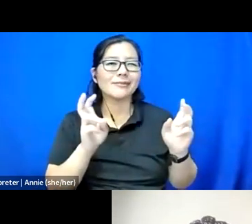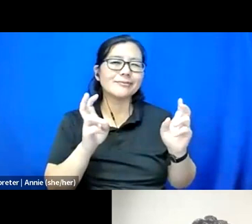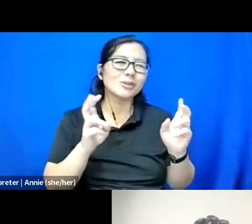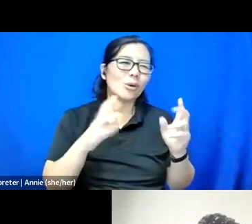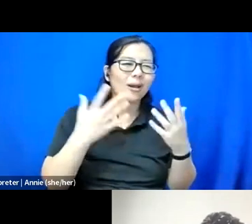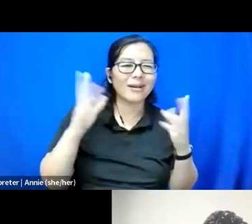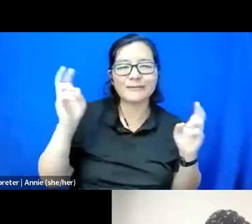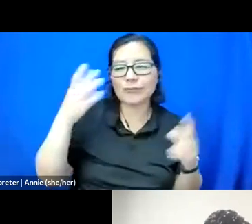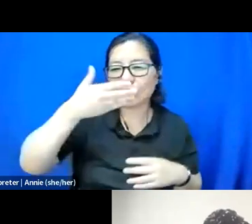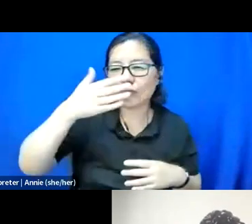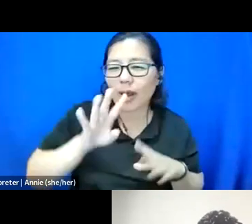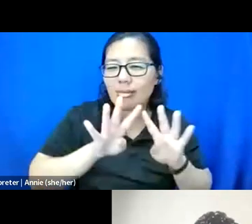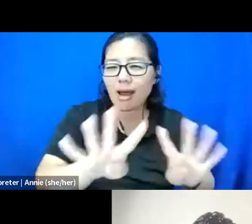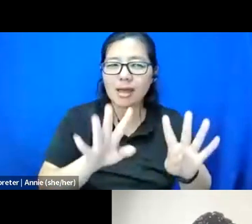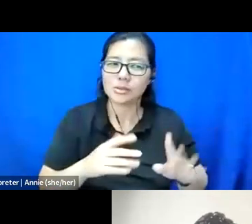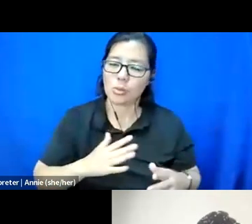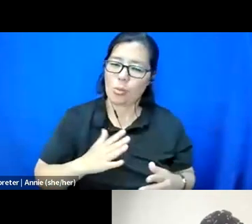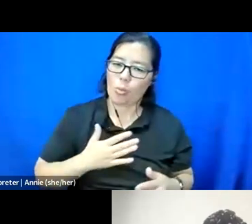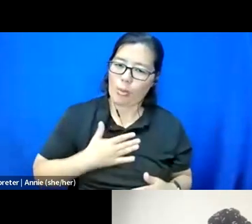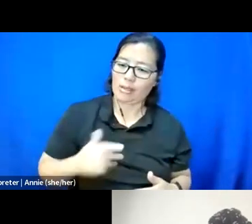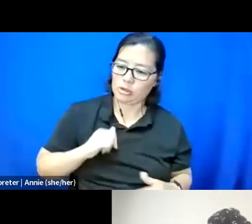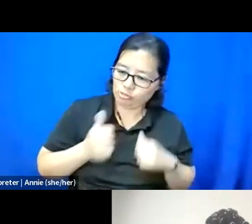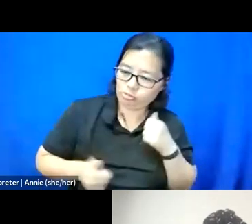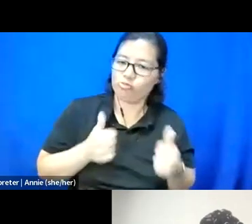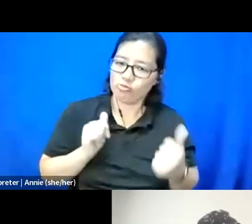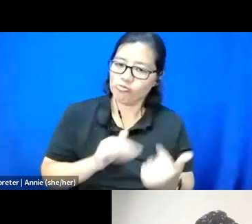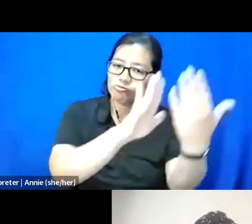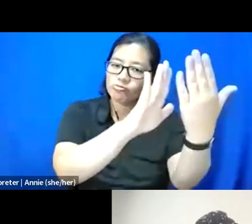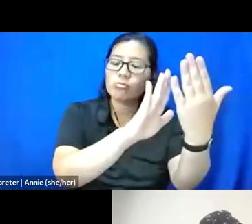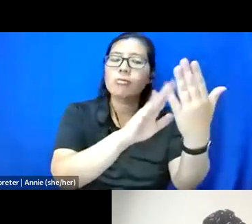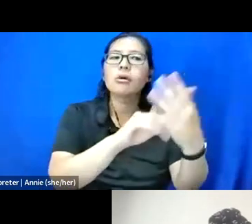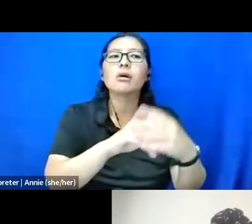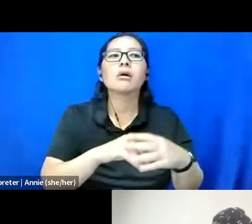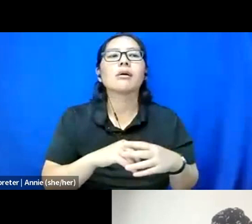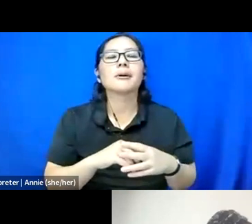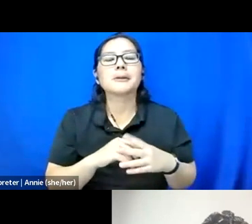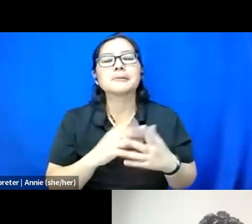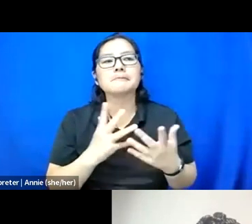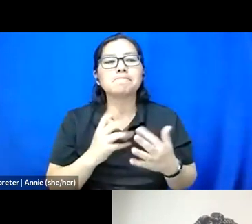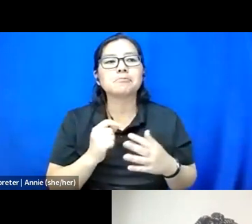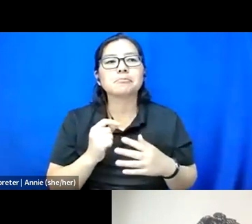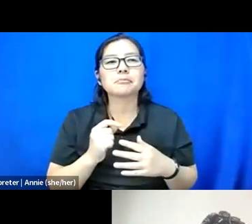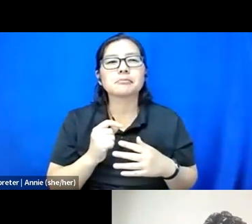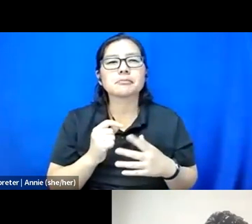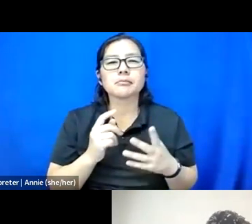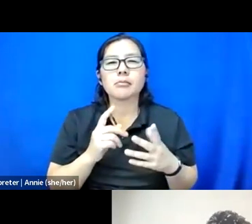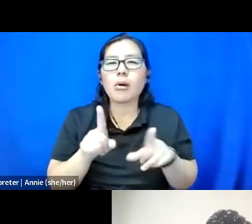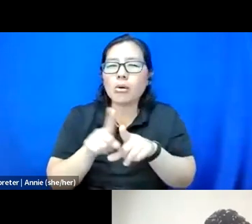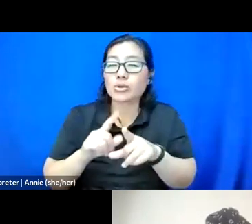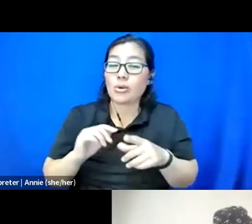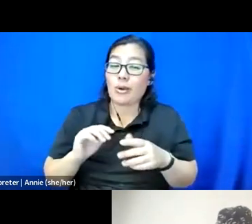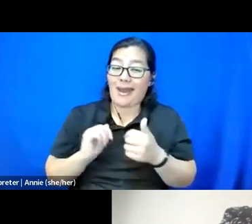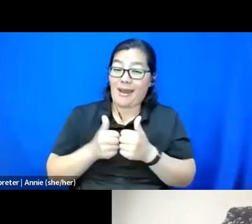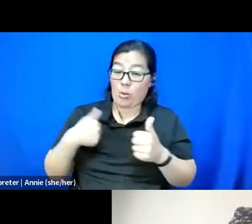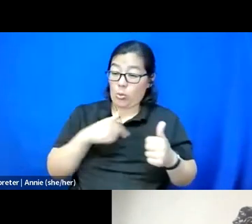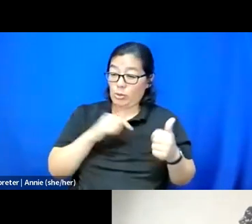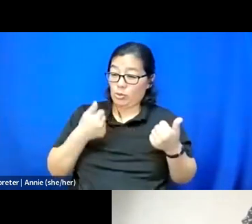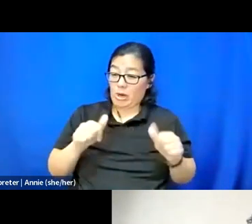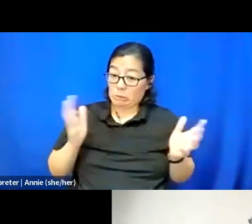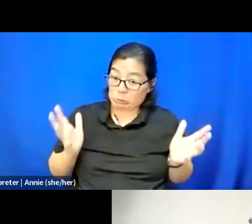ways that aspects of our attempts to foster scholarship activism both like succeeded and,